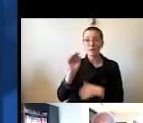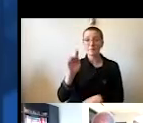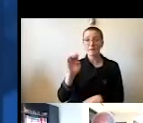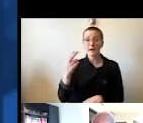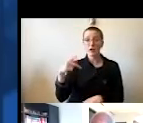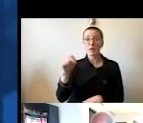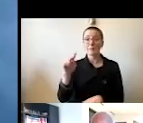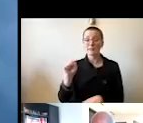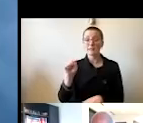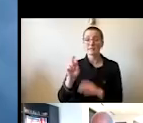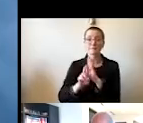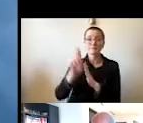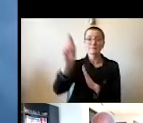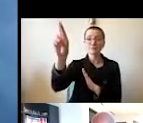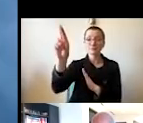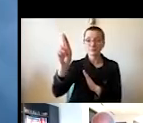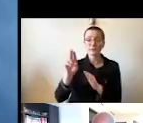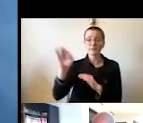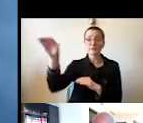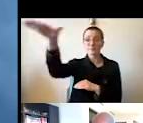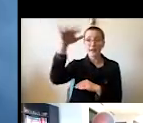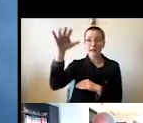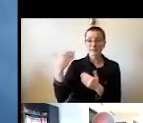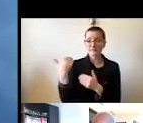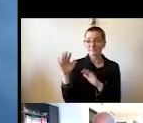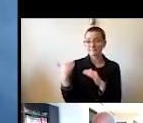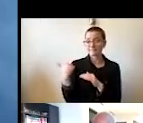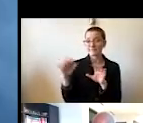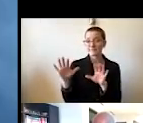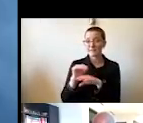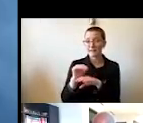And as I speak, he is orbiting aboard the International Space Station.